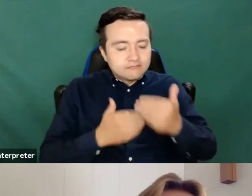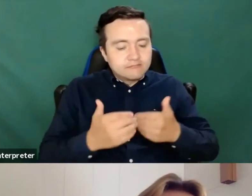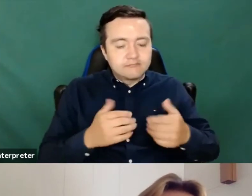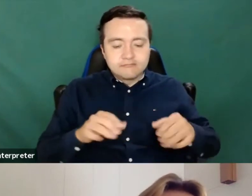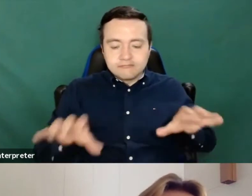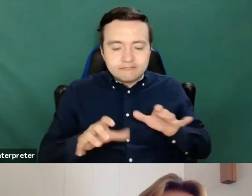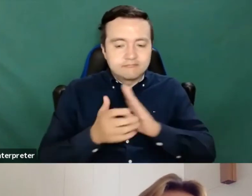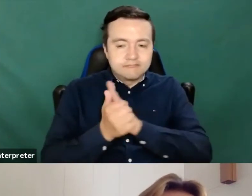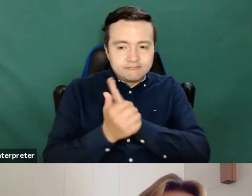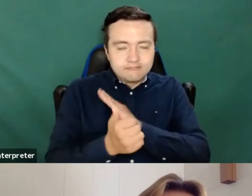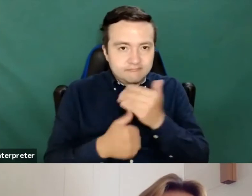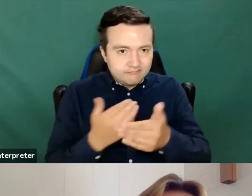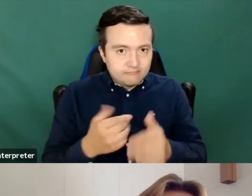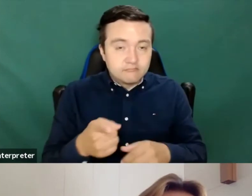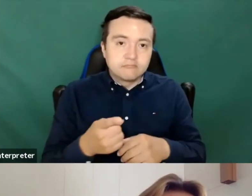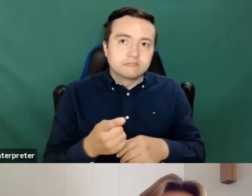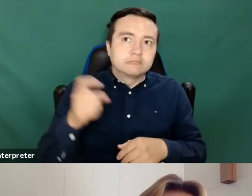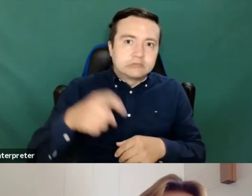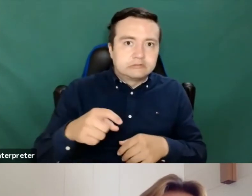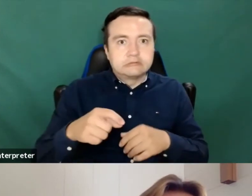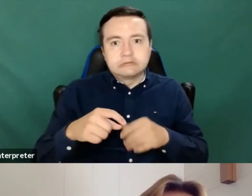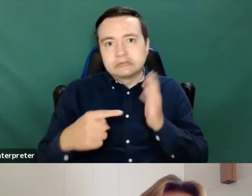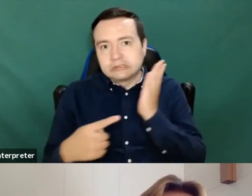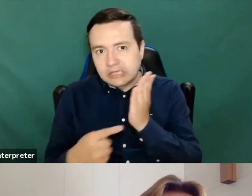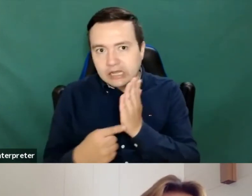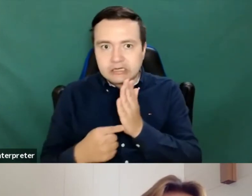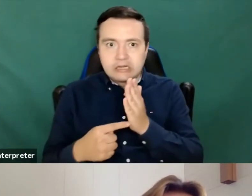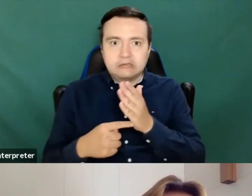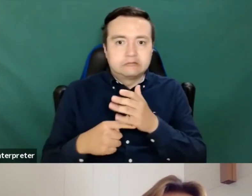if you do your university degree in a more technical subject, and certain things that